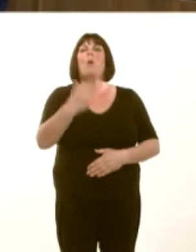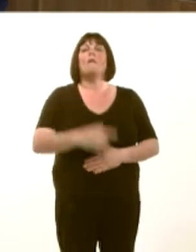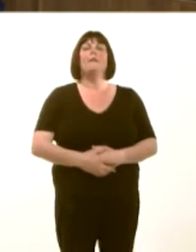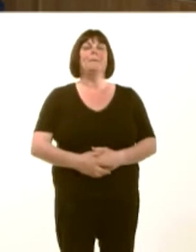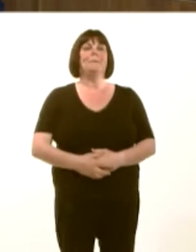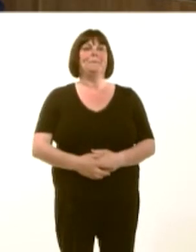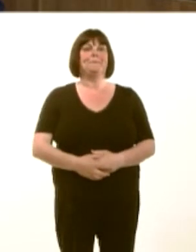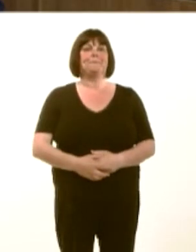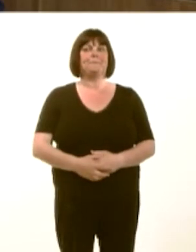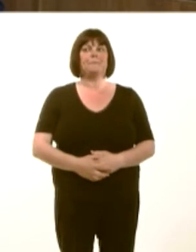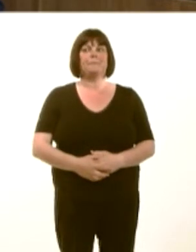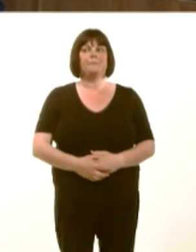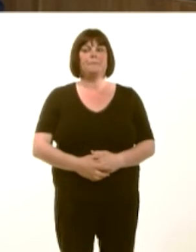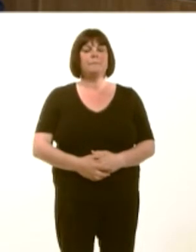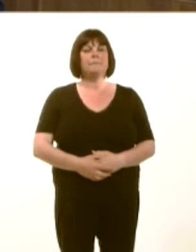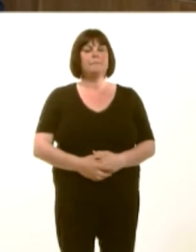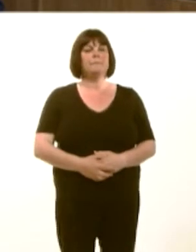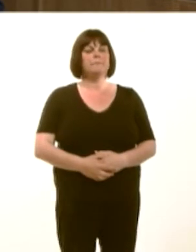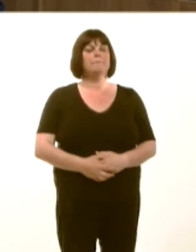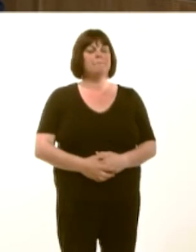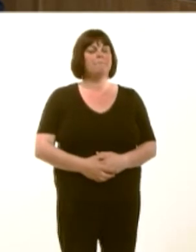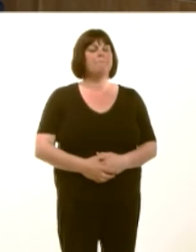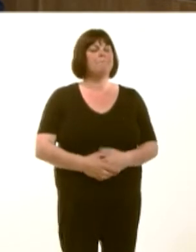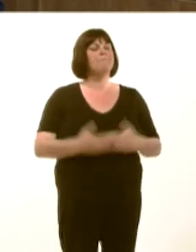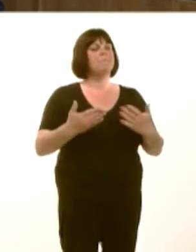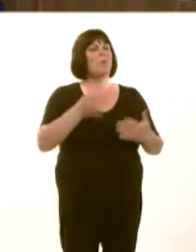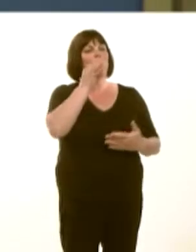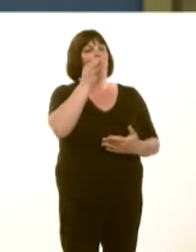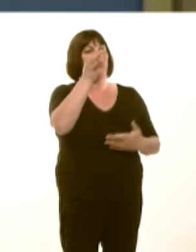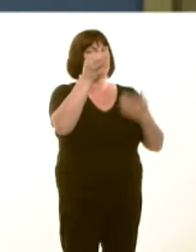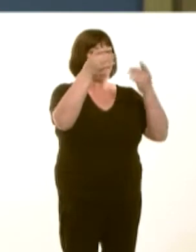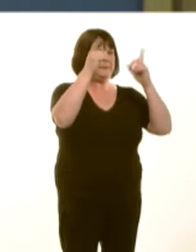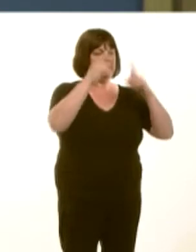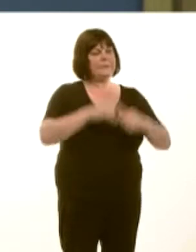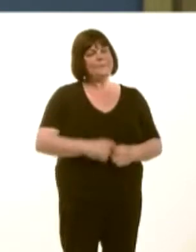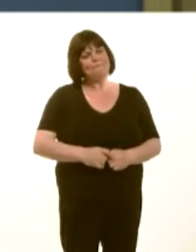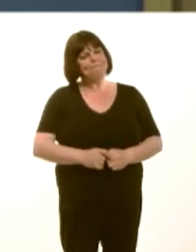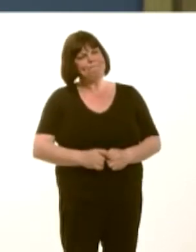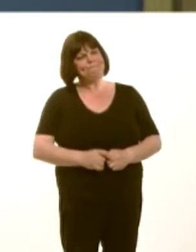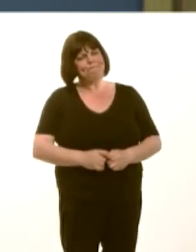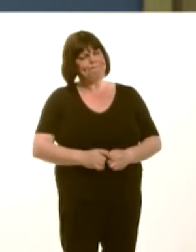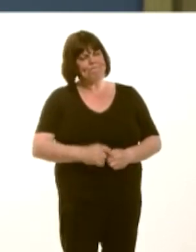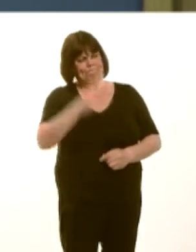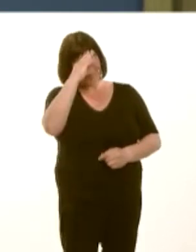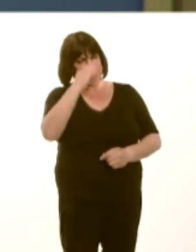A wnaiff y Prif Weinidog roiír wybodaeth ddiweddaraf am effaith costau byw cyfredol